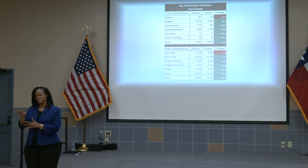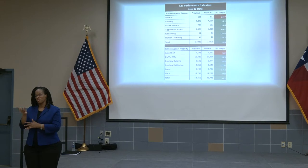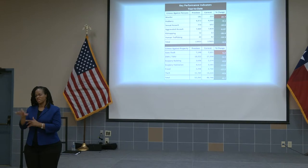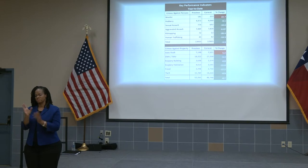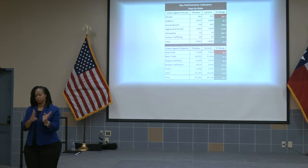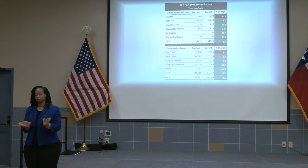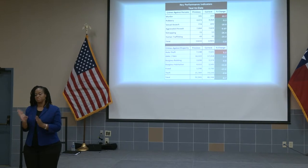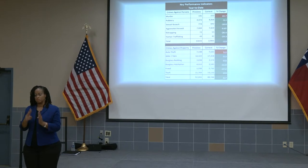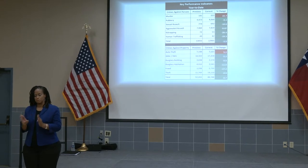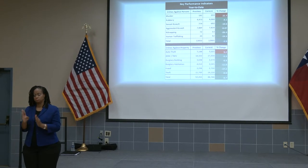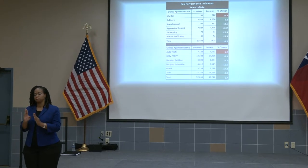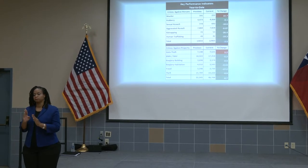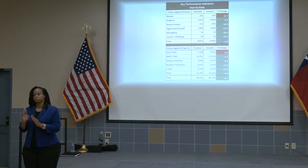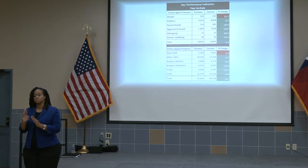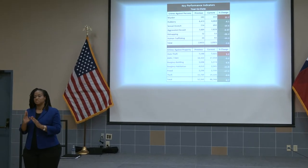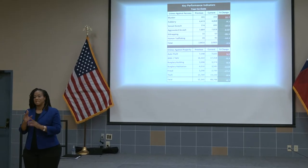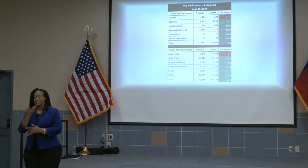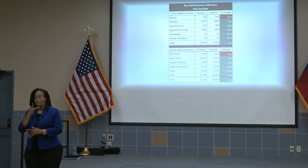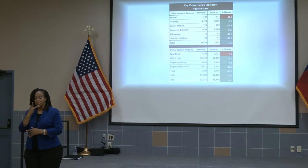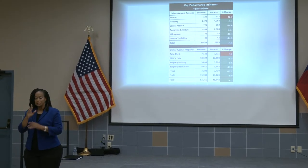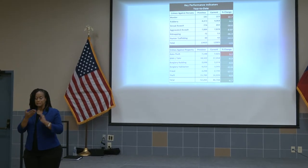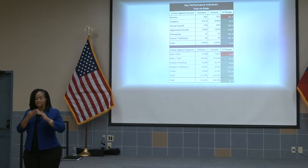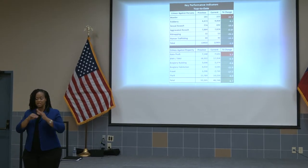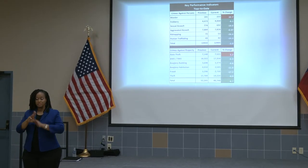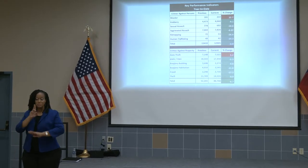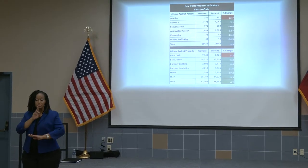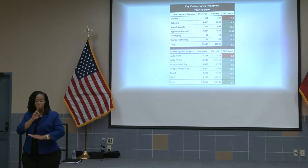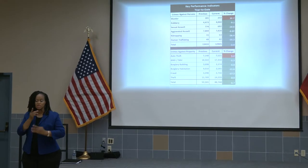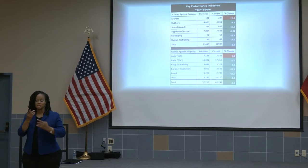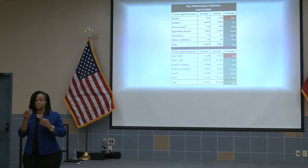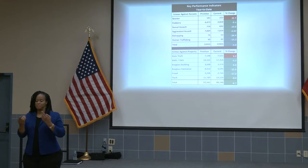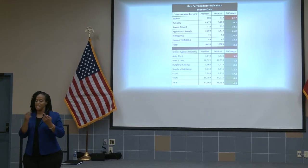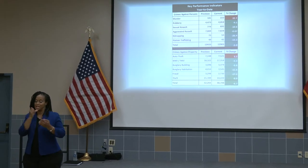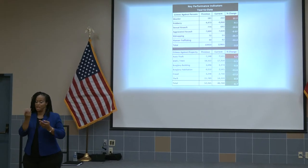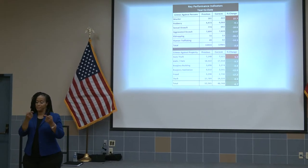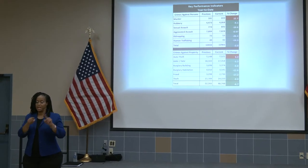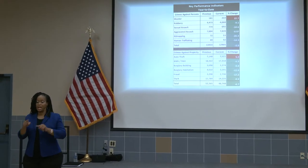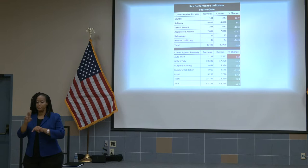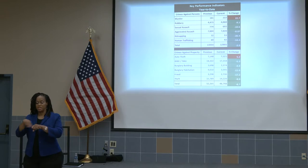that luckily is in the City of Houston. It may not be nationwide, but we appreciate it.